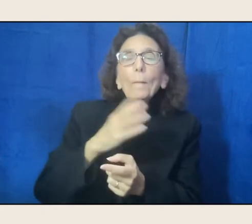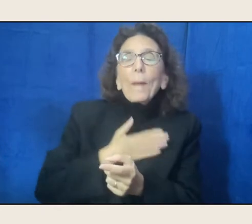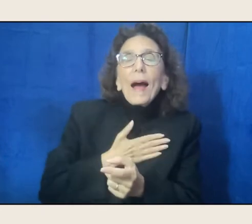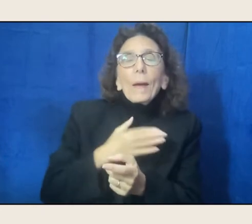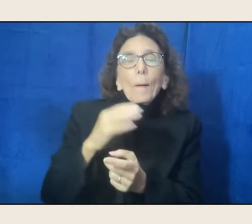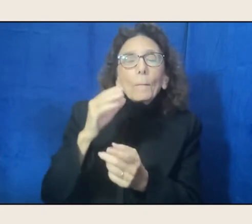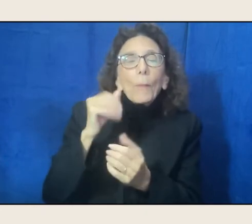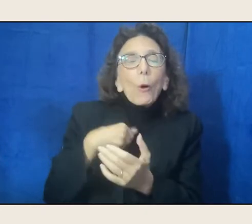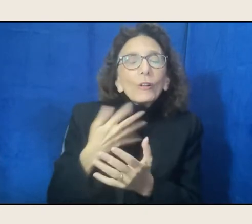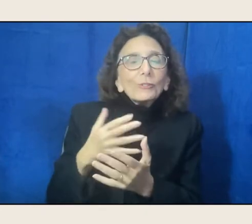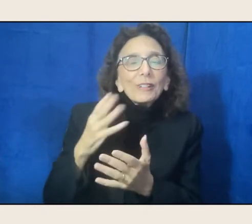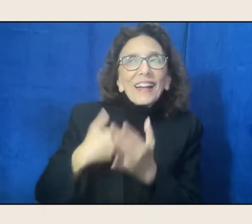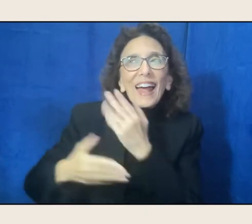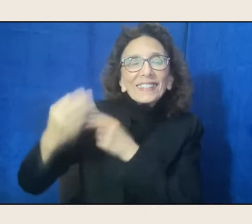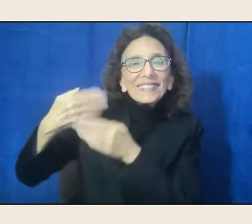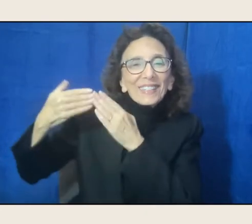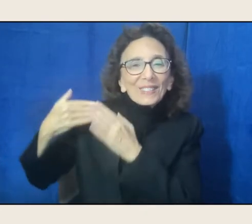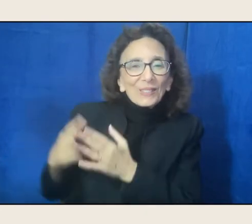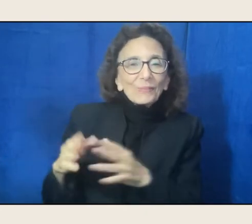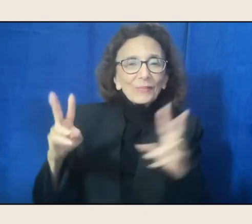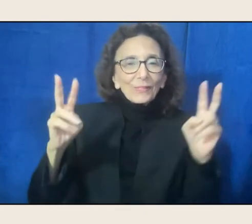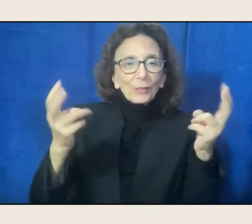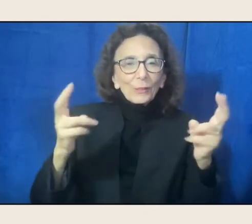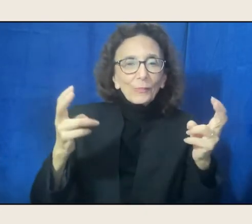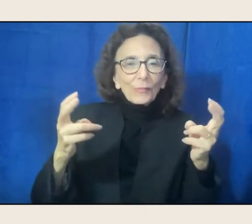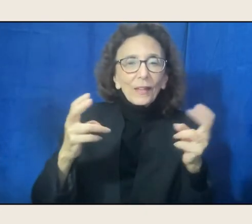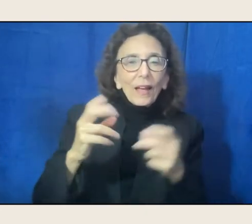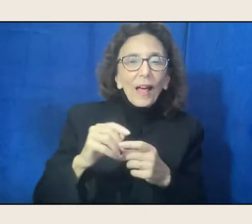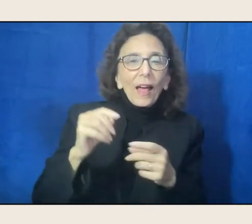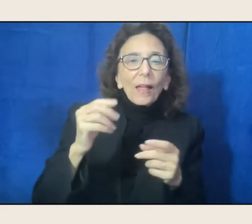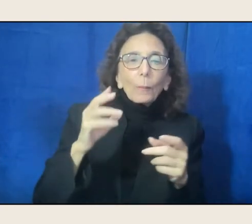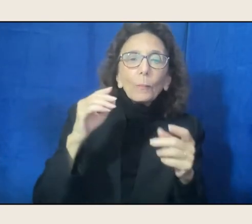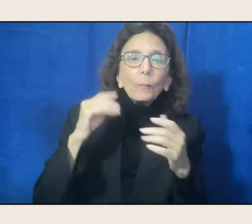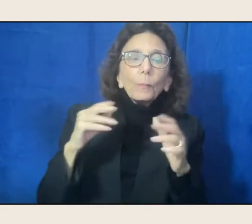So the kitchen table. This is called "Perhaps the World Ends Here".